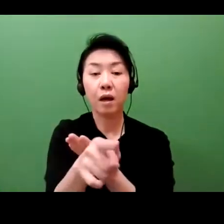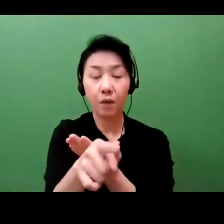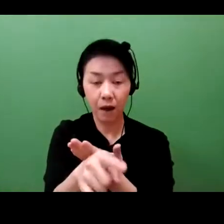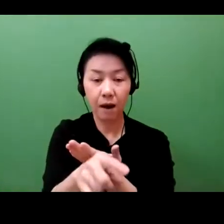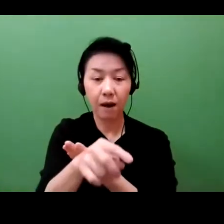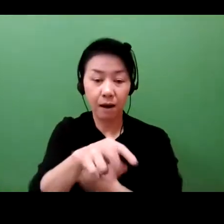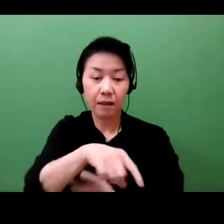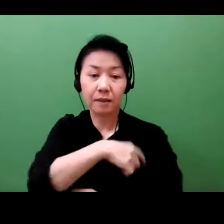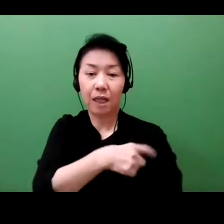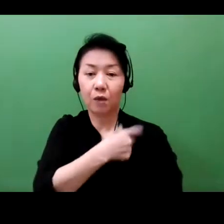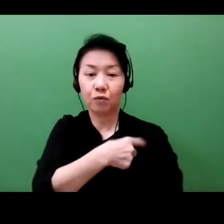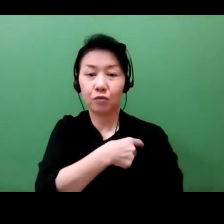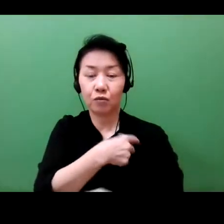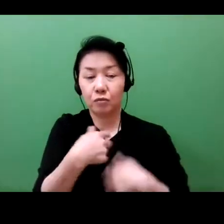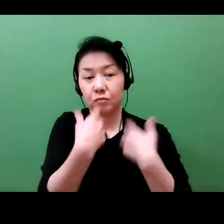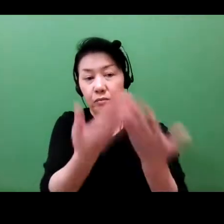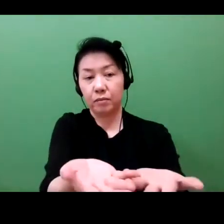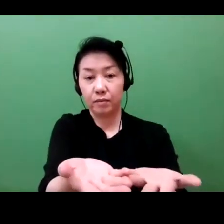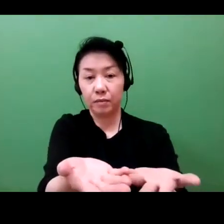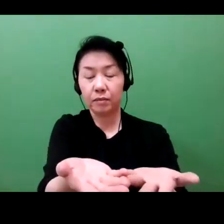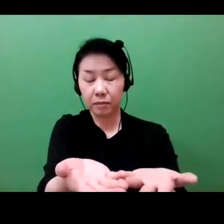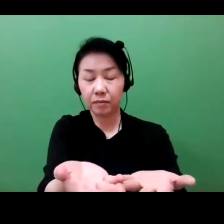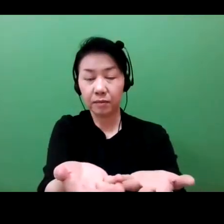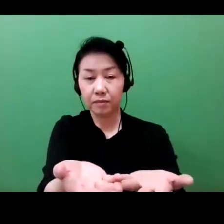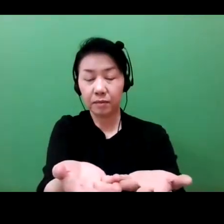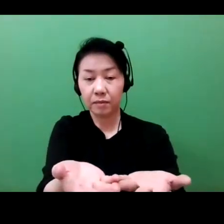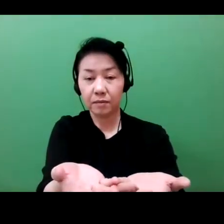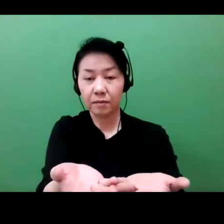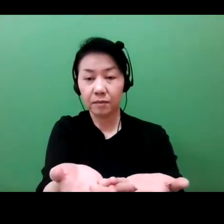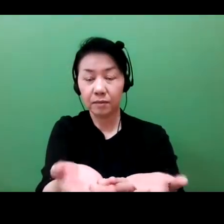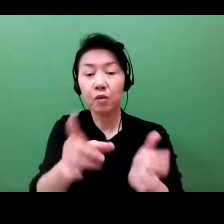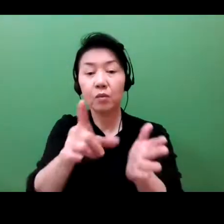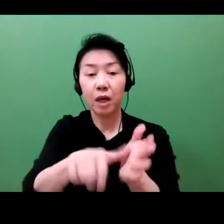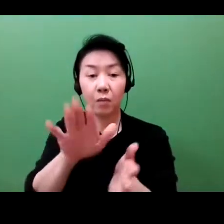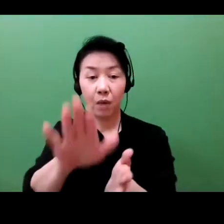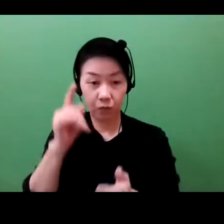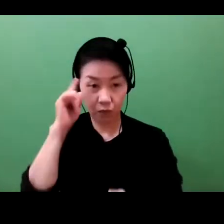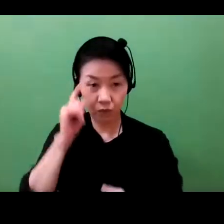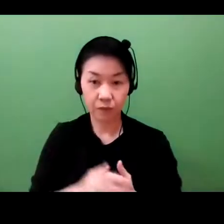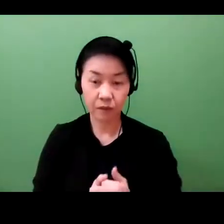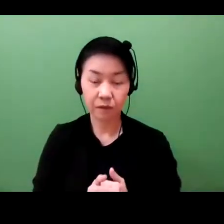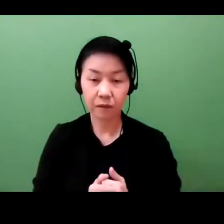let's say it's something for autoimmune diseases, and you want to cover arthritis, but somebody else